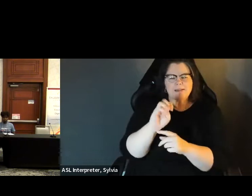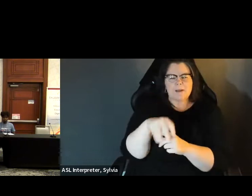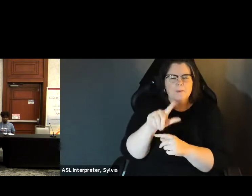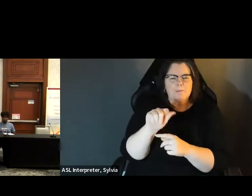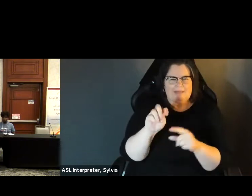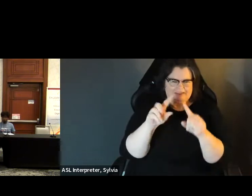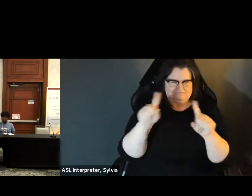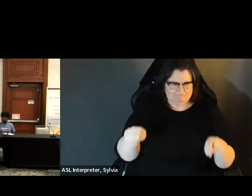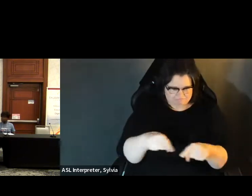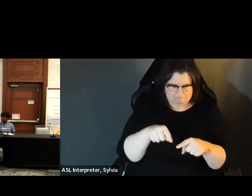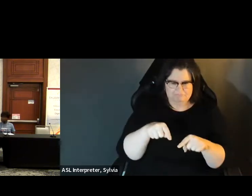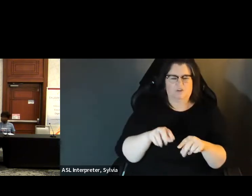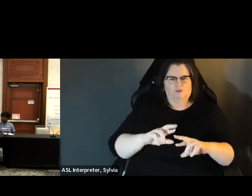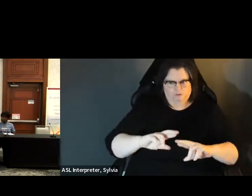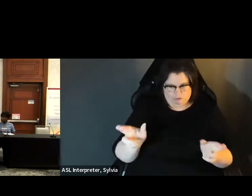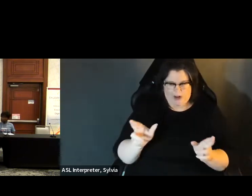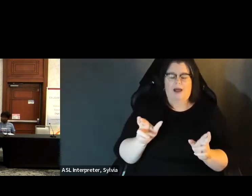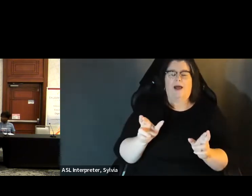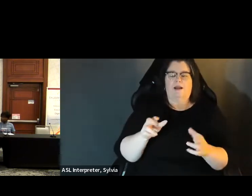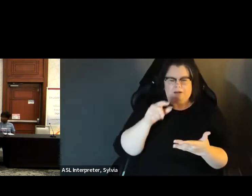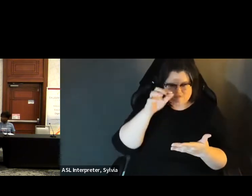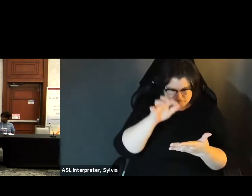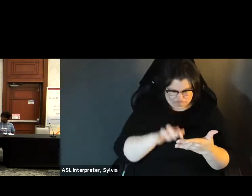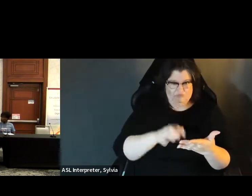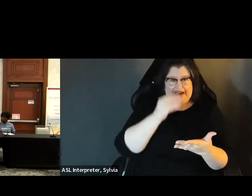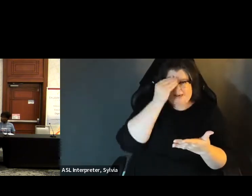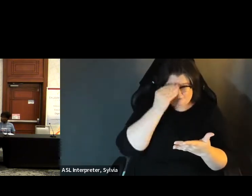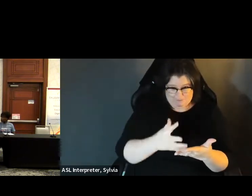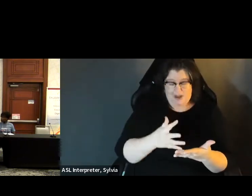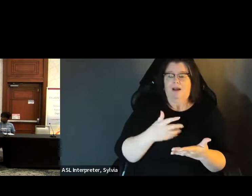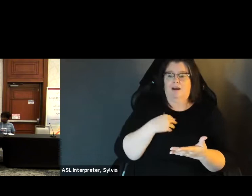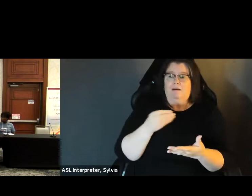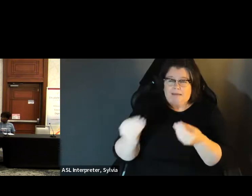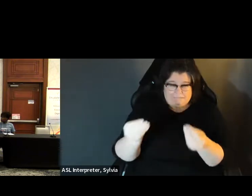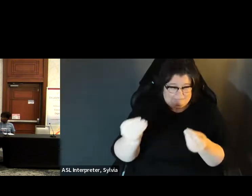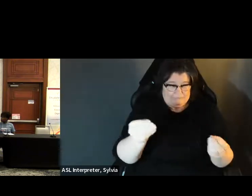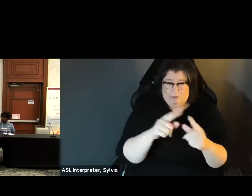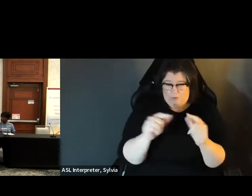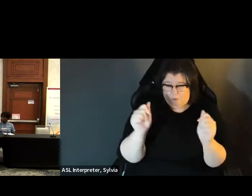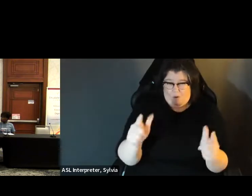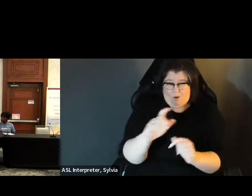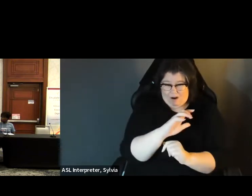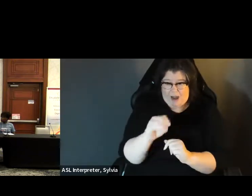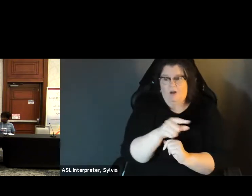we give to our counties that they can customize to their I'll just add, we have a template that we give to our counties, that they can customize to their county and their contact. county and their contact information and, you know, And and you know, tailor it to to their county. tailor it to their county that explains the process,